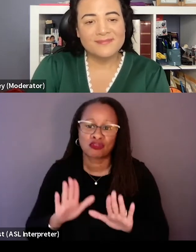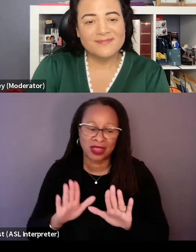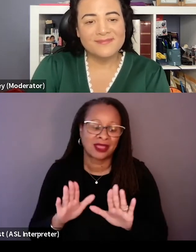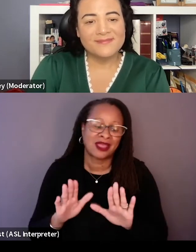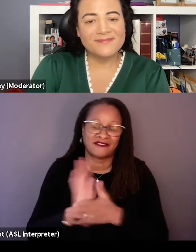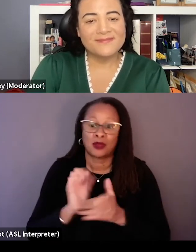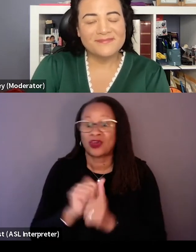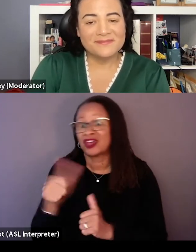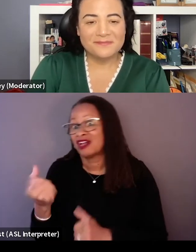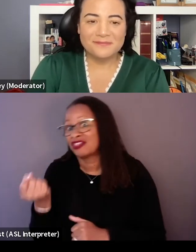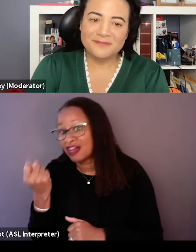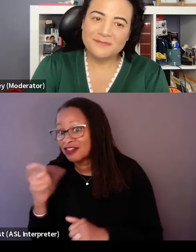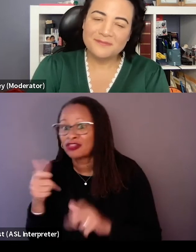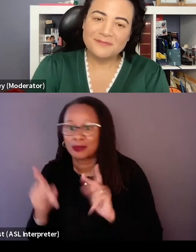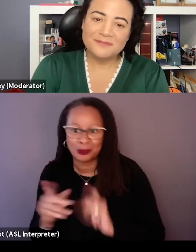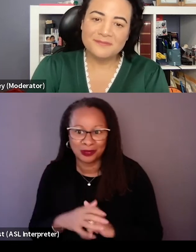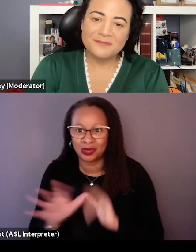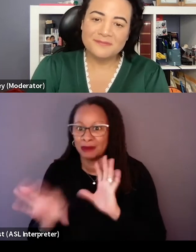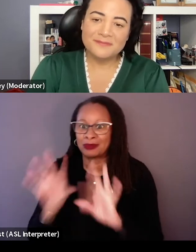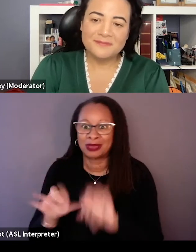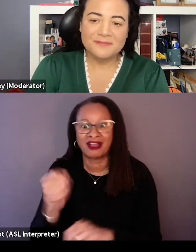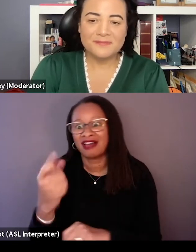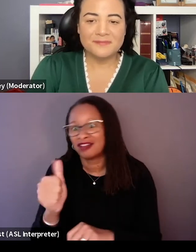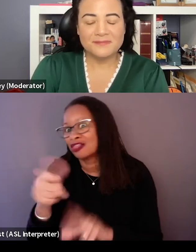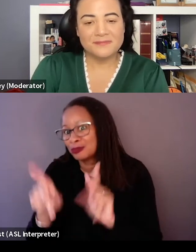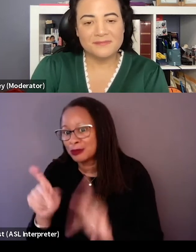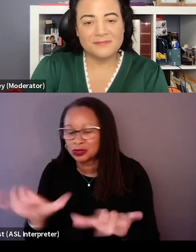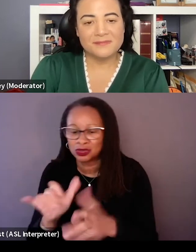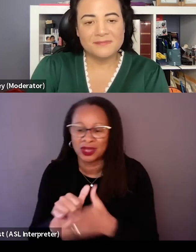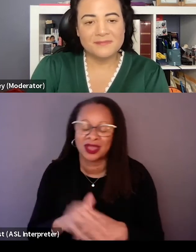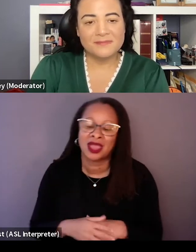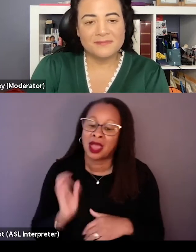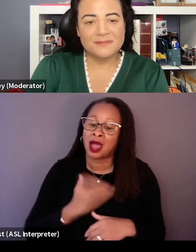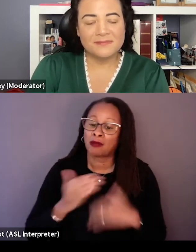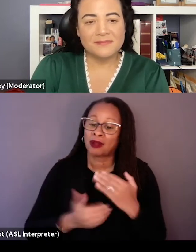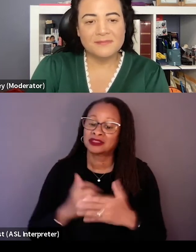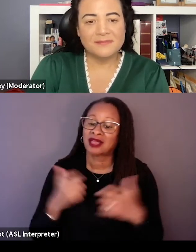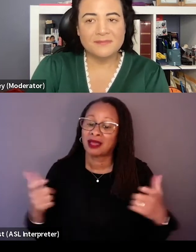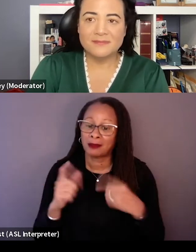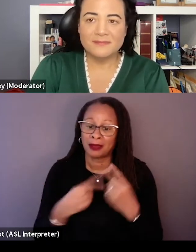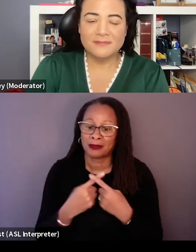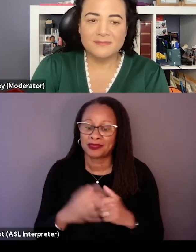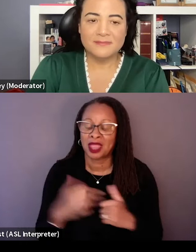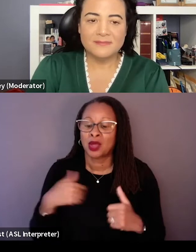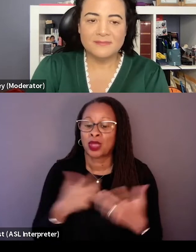and then another great film with 11 others. Our process was a lot about, well first of all, we wanted it to feel epic